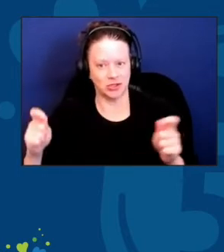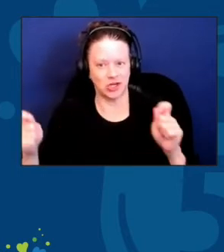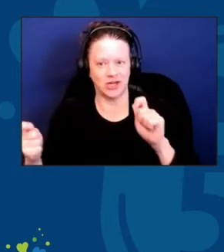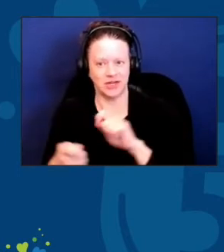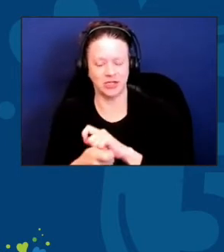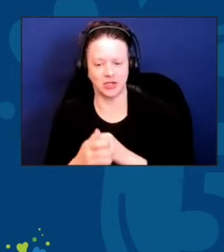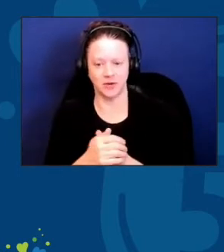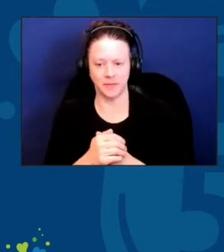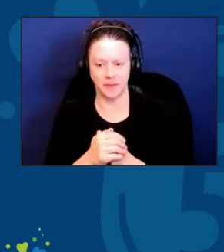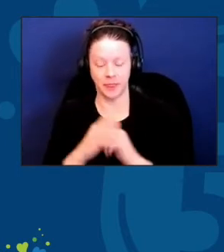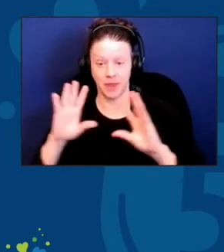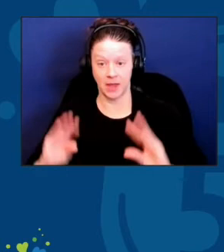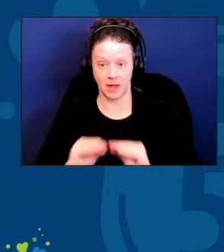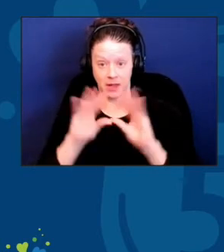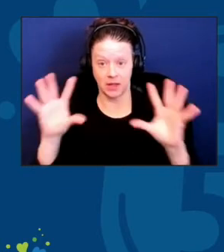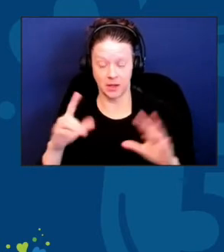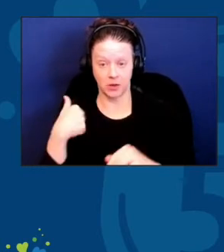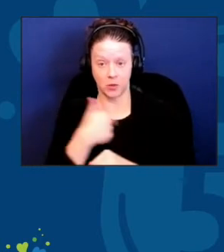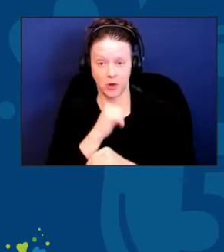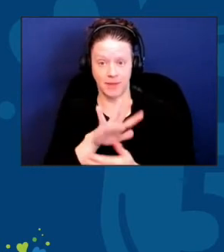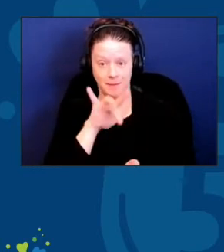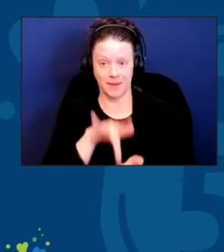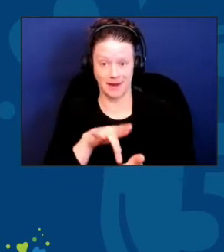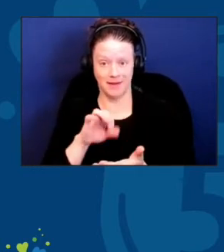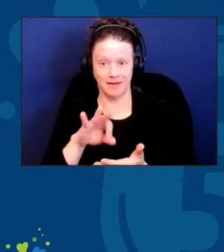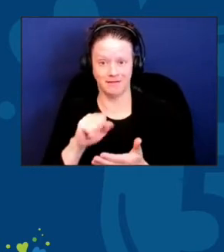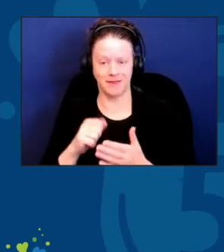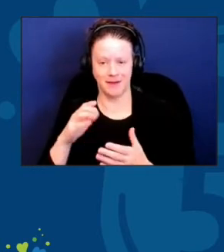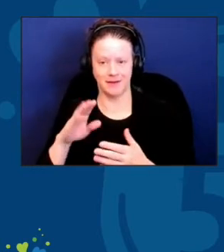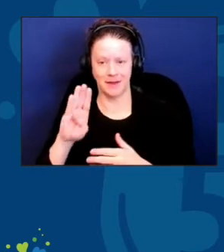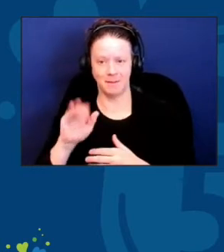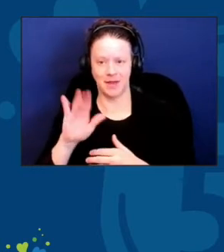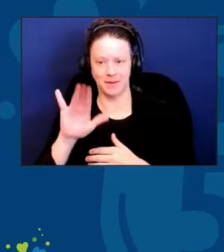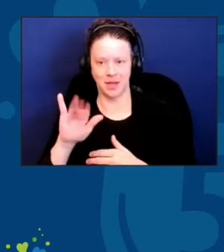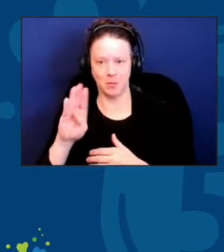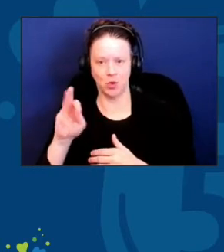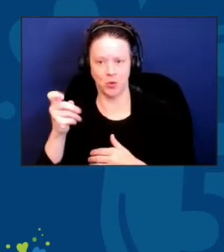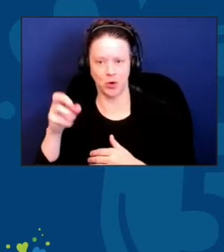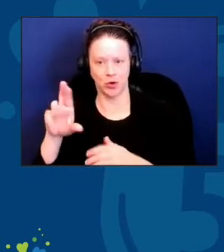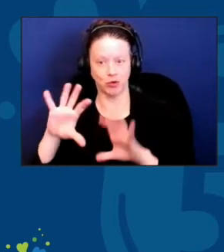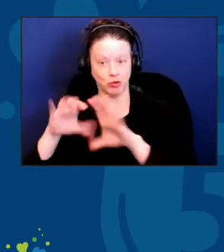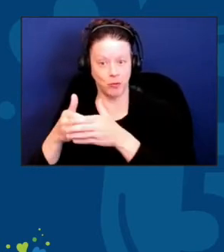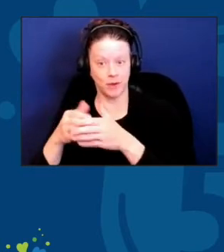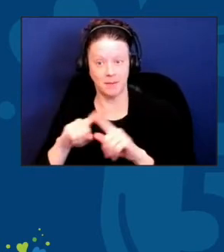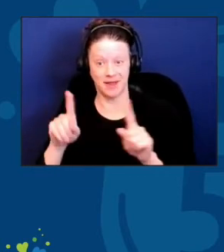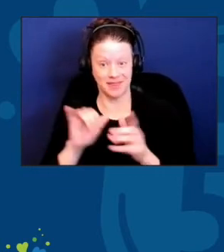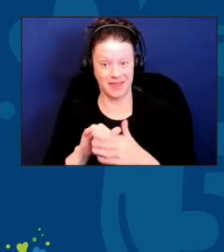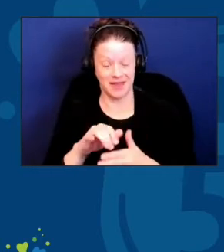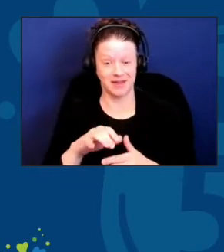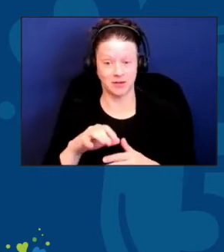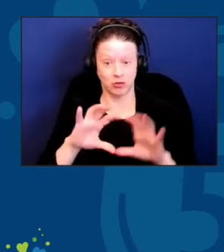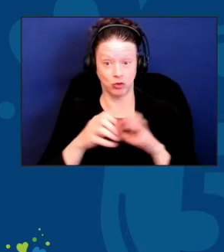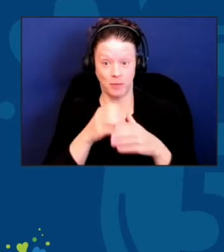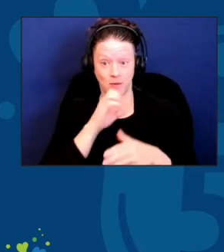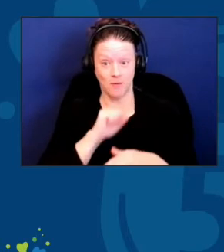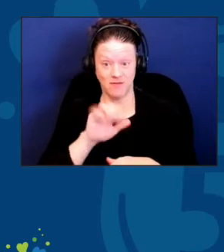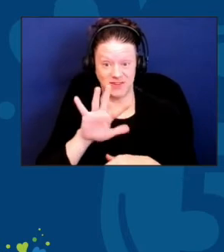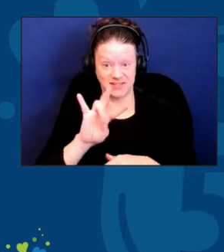Clearly, we're in the midst of the Baby Boomer group, but that 57-year-old group is just three years away